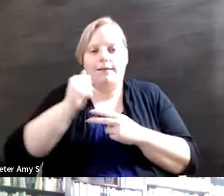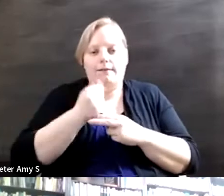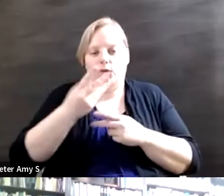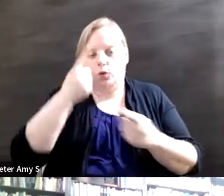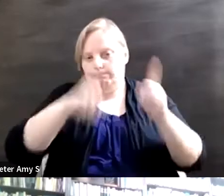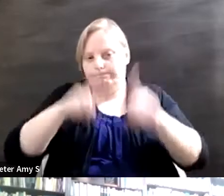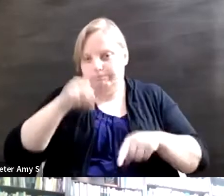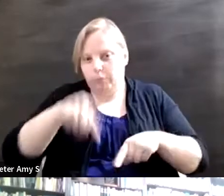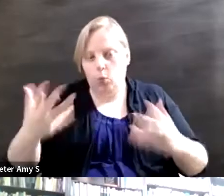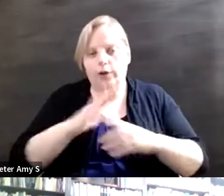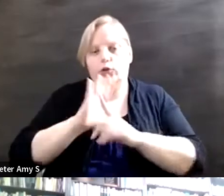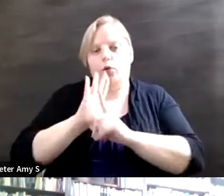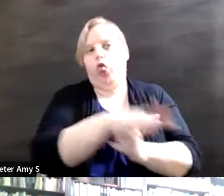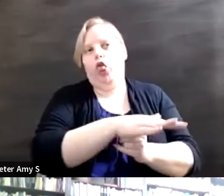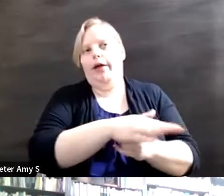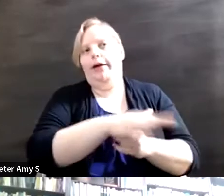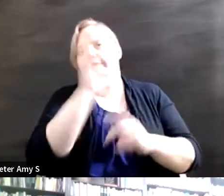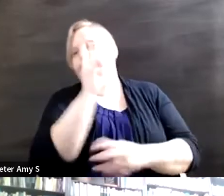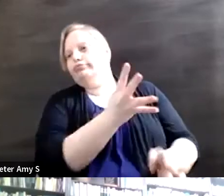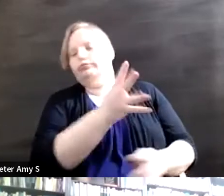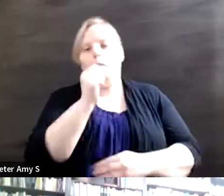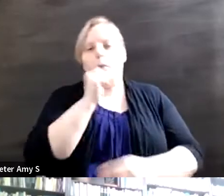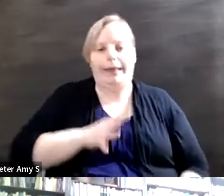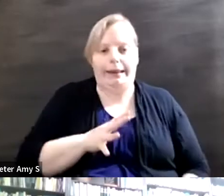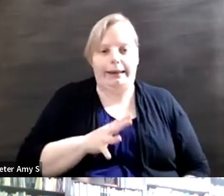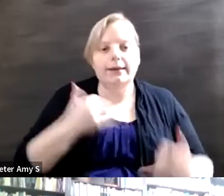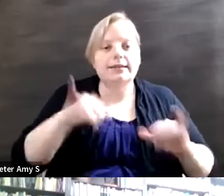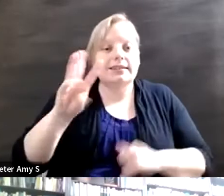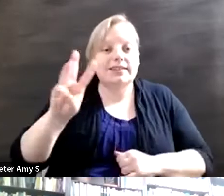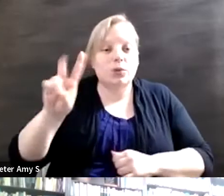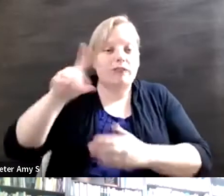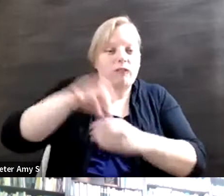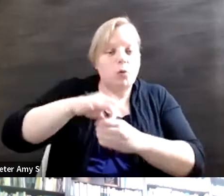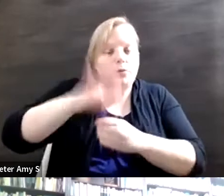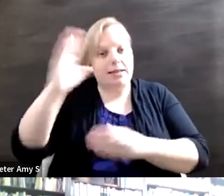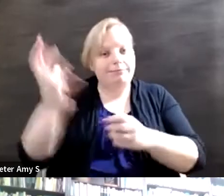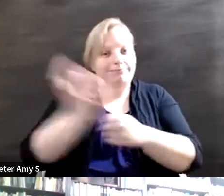and to neglect women. So 61 votes would seem to be a bit of a victory. On the other hand,